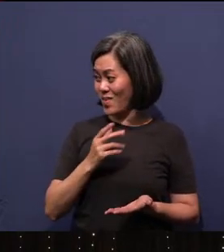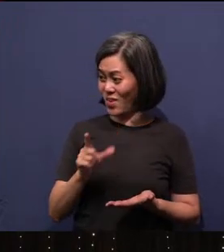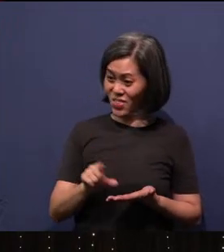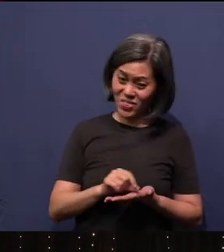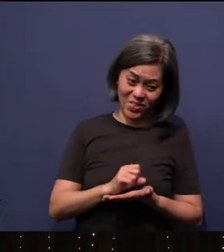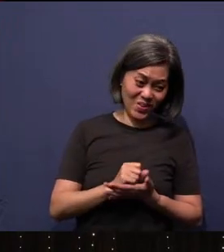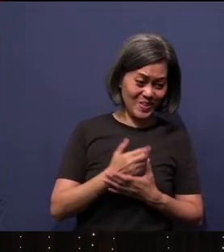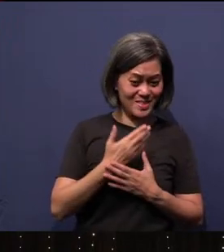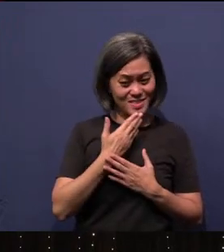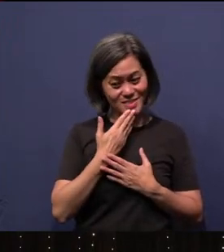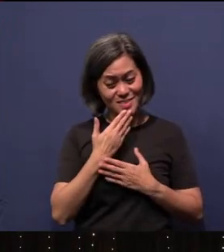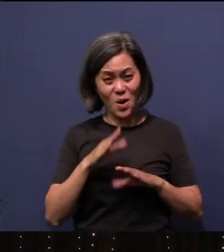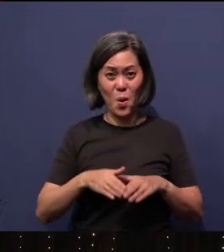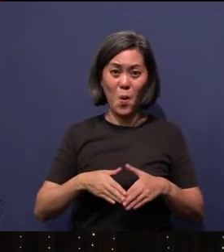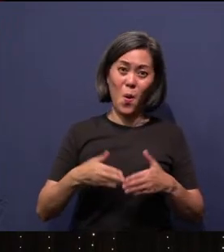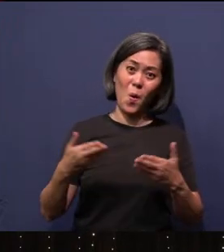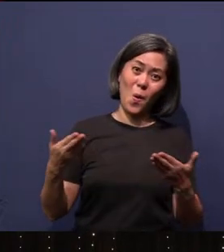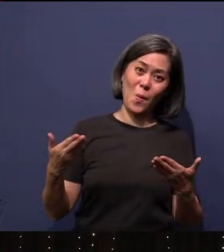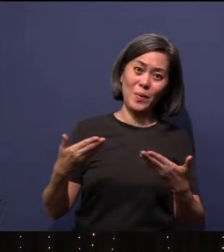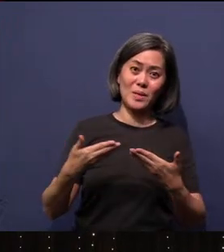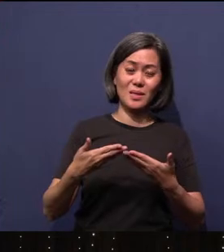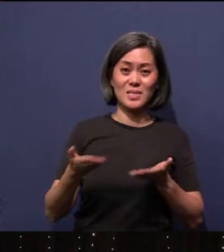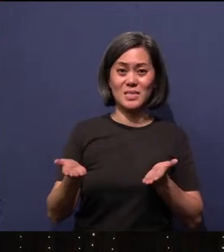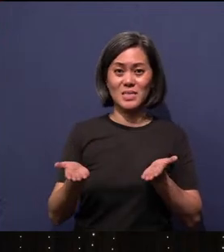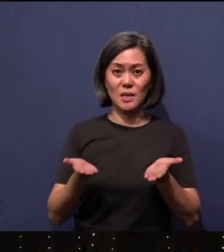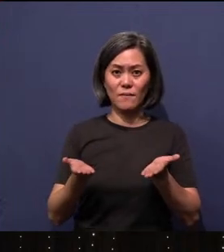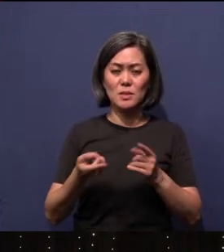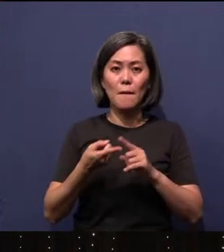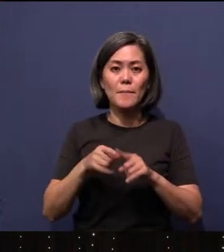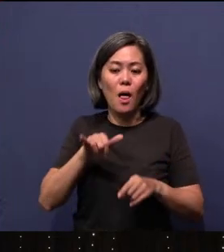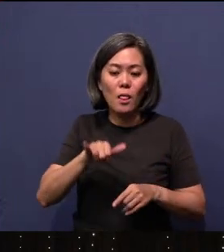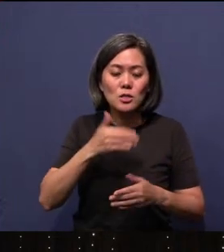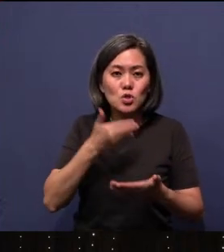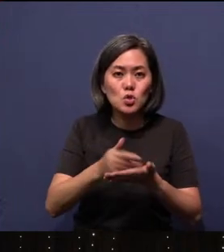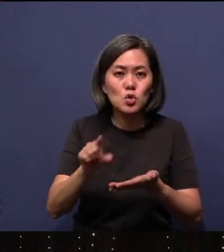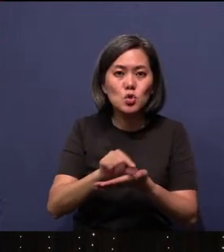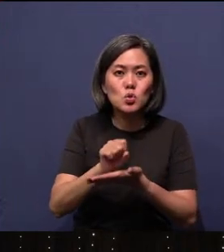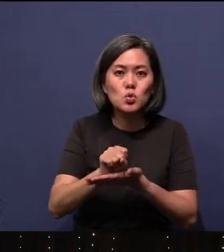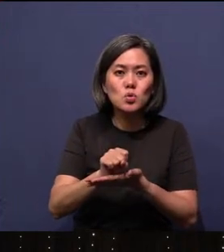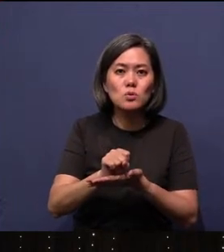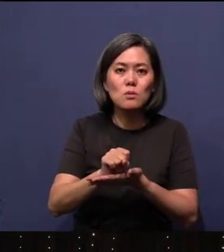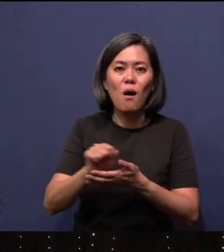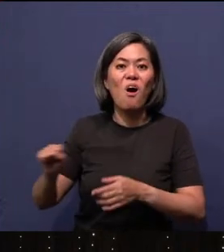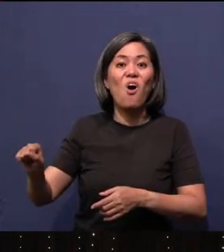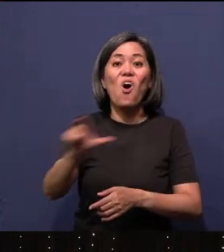But you know what? This is the good news. All of us humans will fail except for